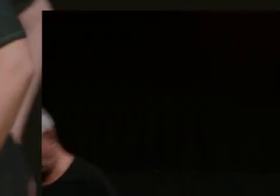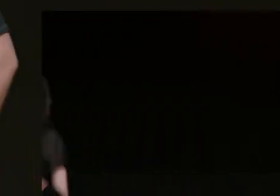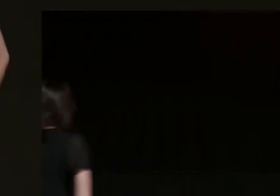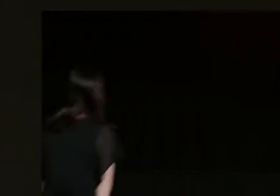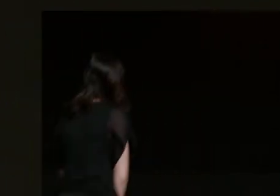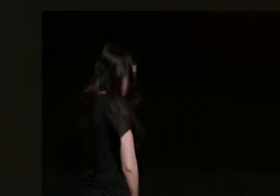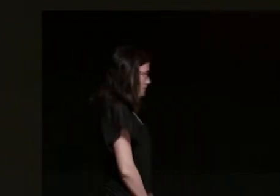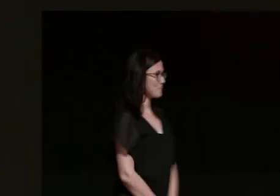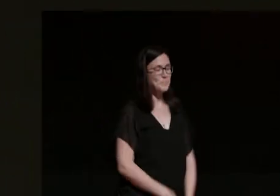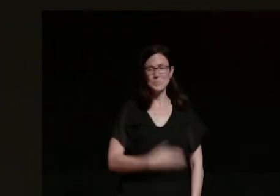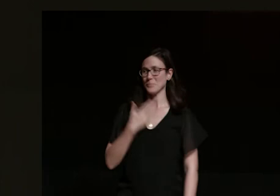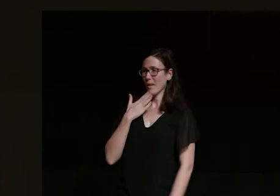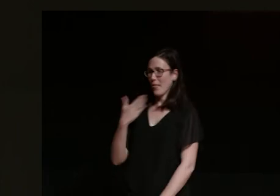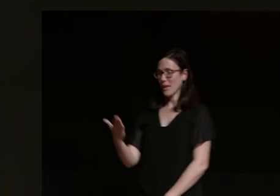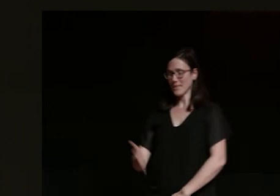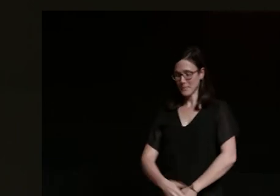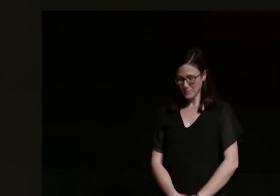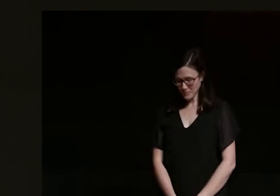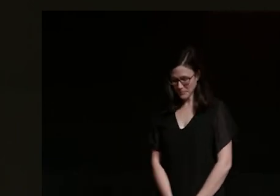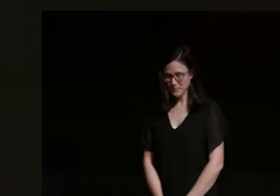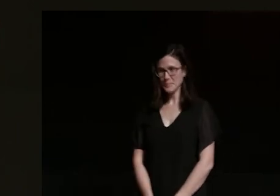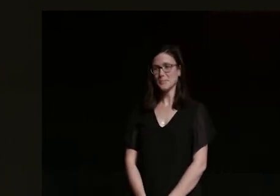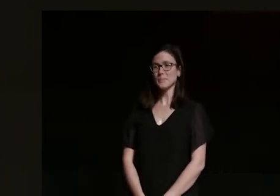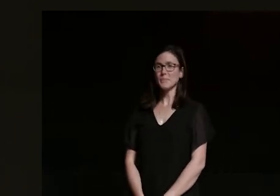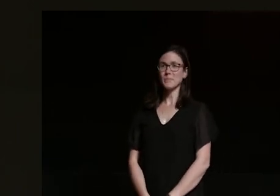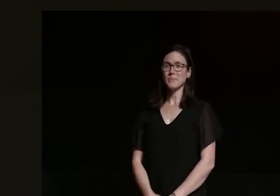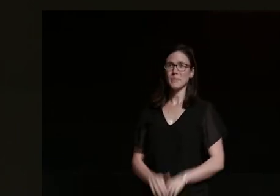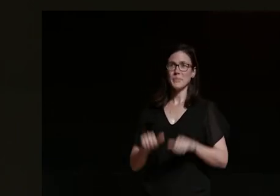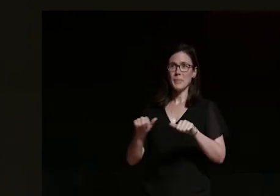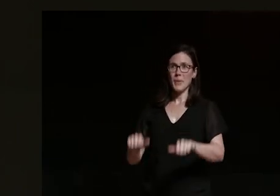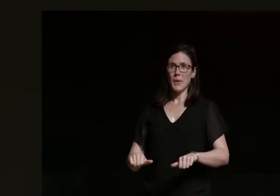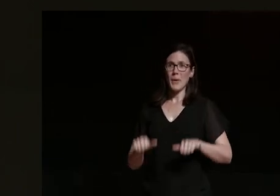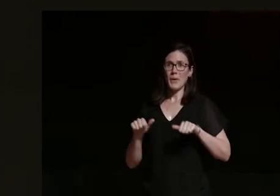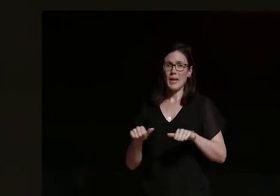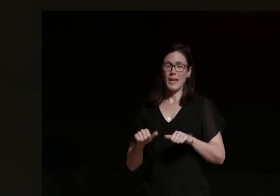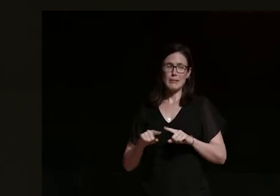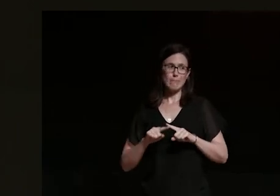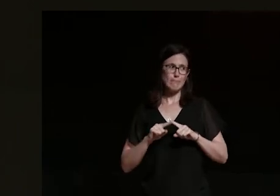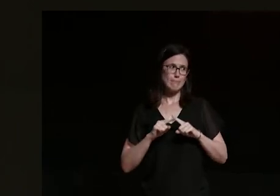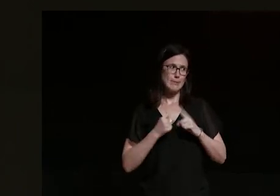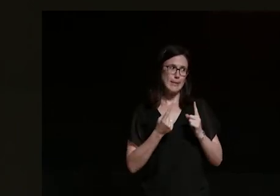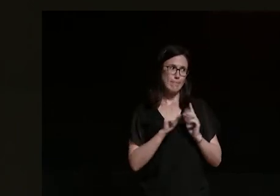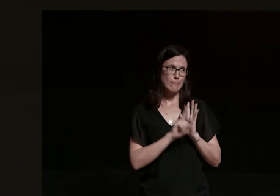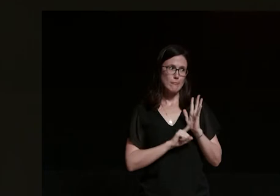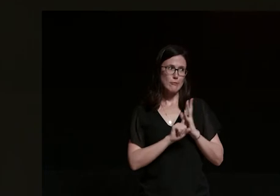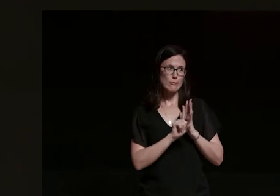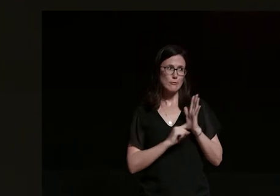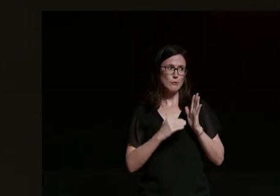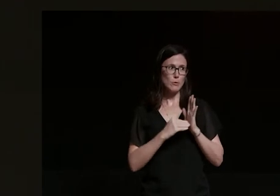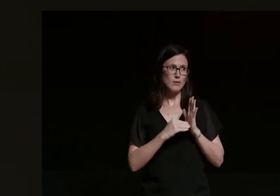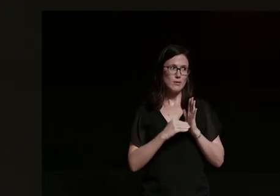thanks jess okay so unlike jules i've only been on a motorcycle once in my life